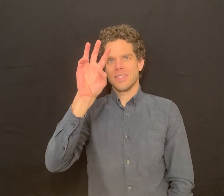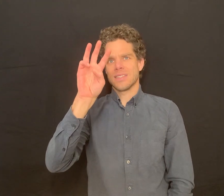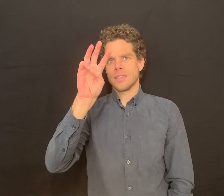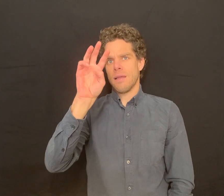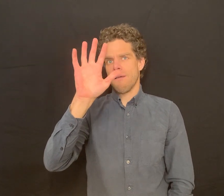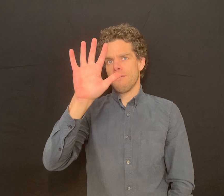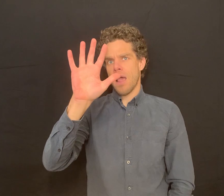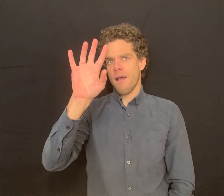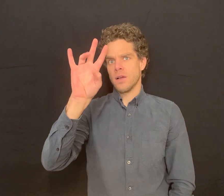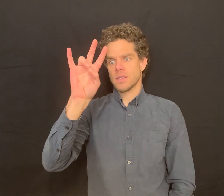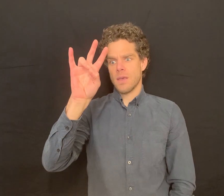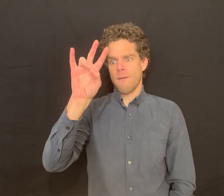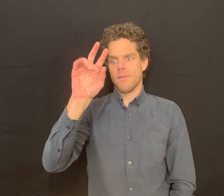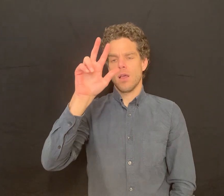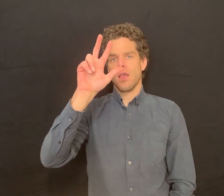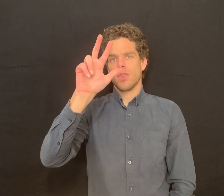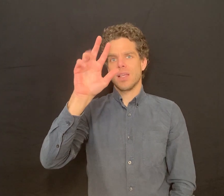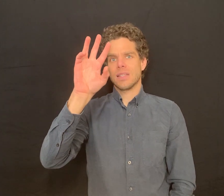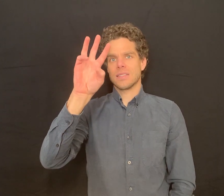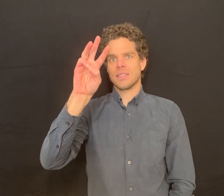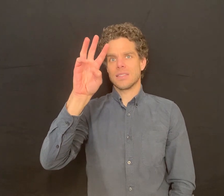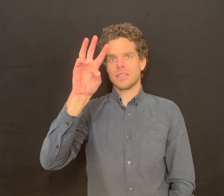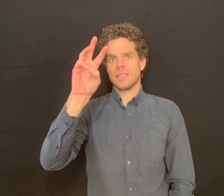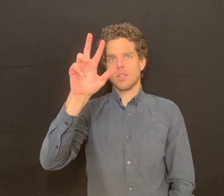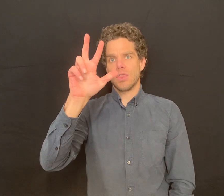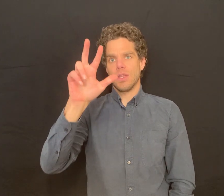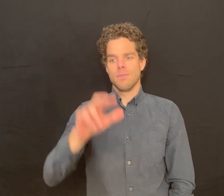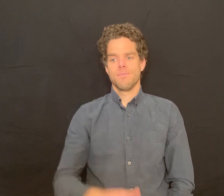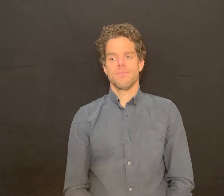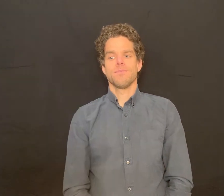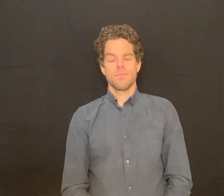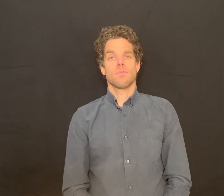800-657-3663 (voice or preferred relay service).